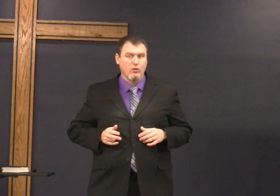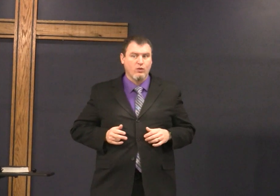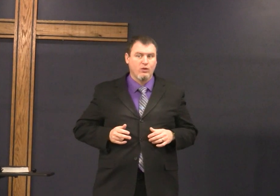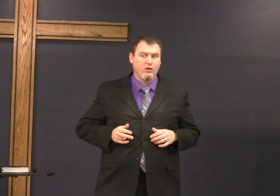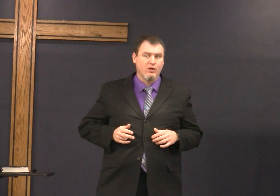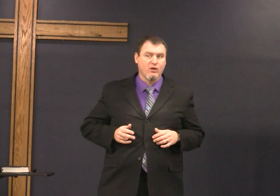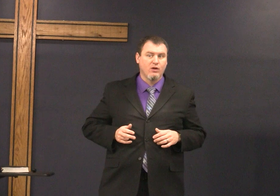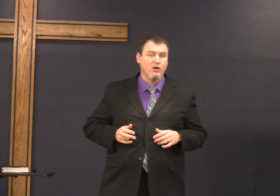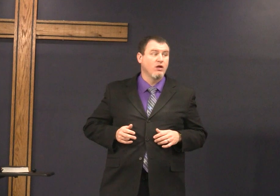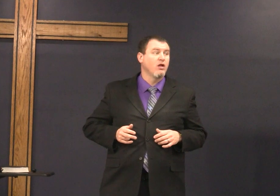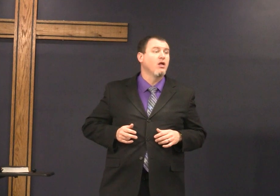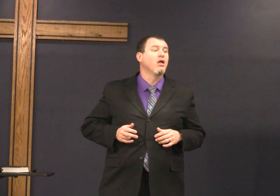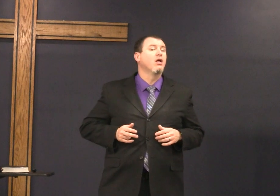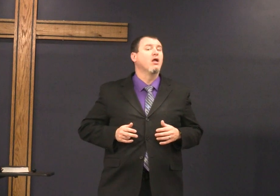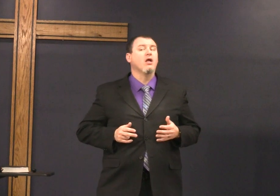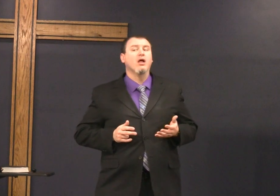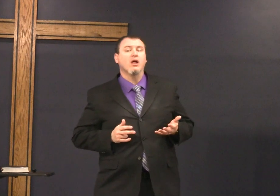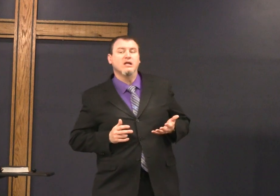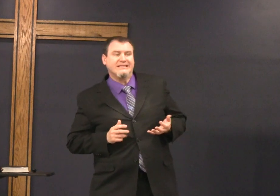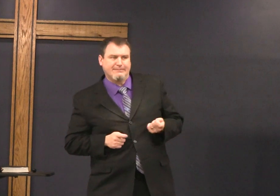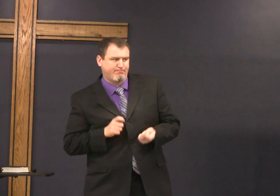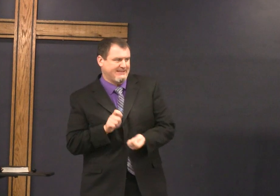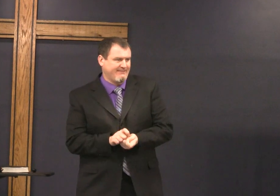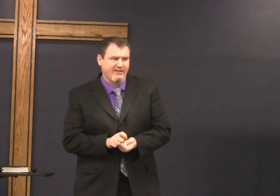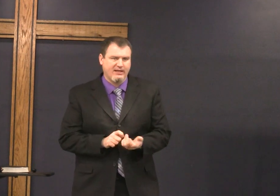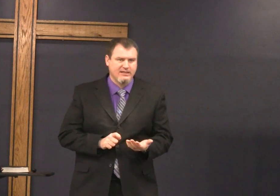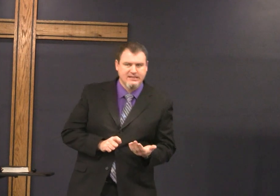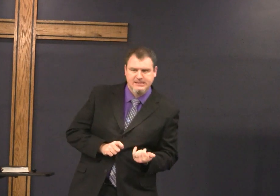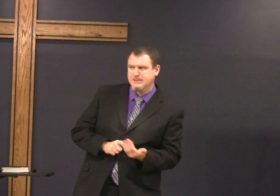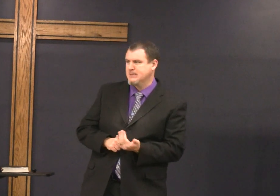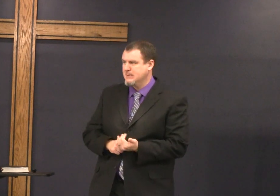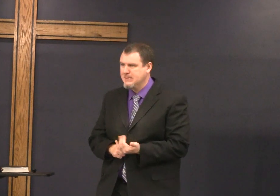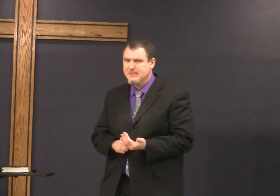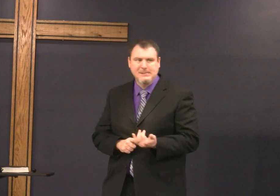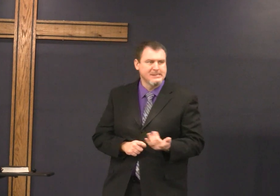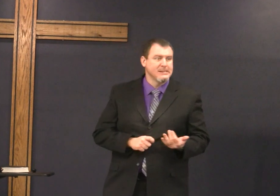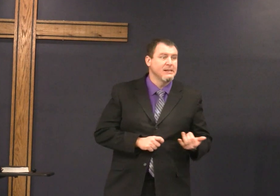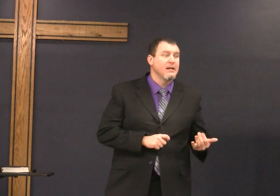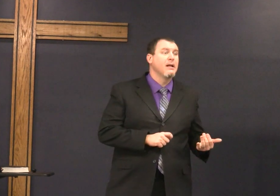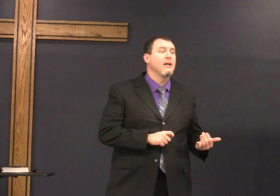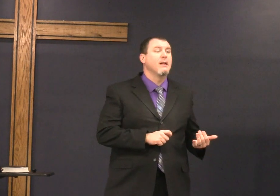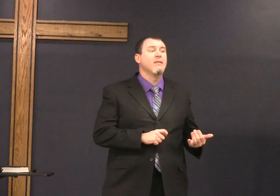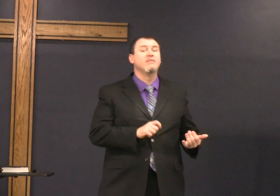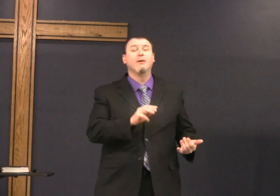now wasn't that name specifically it's what I'm looking for